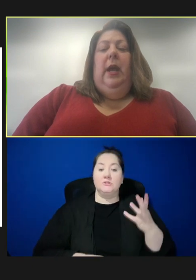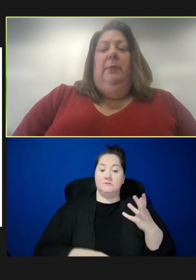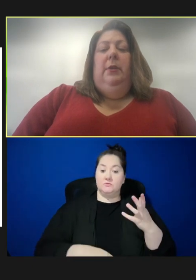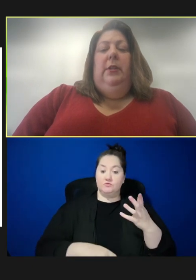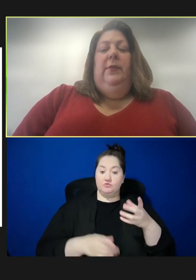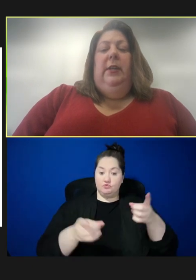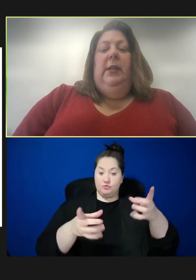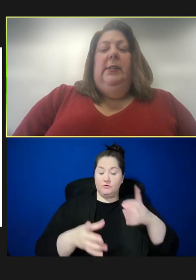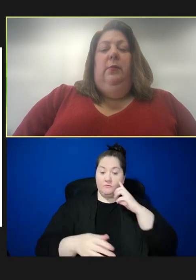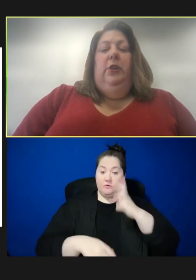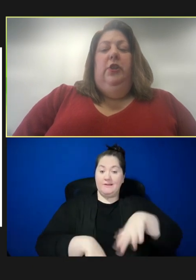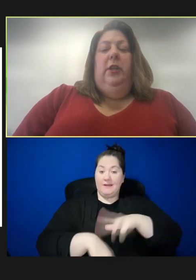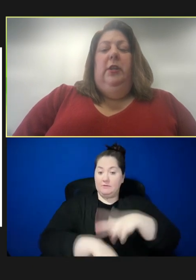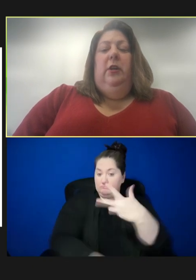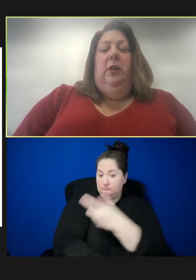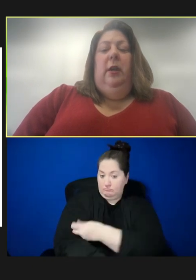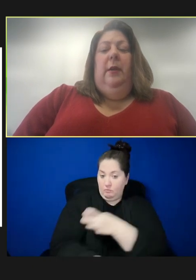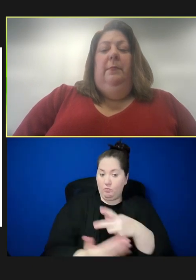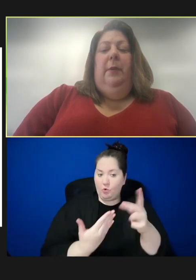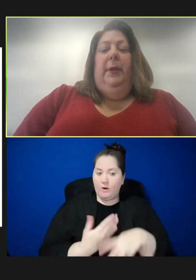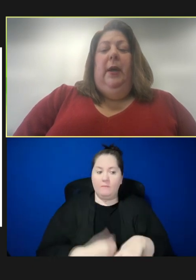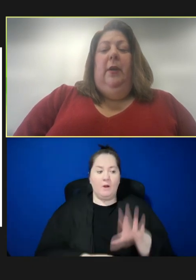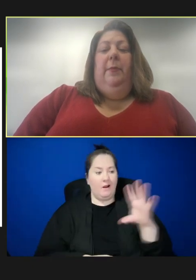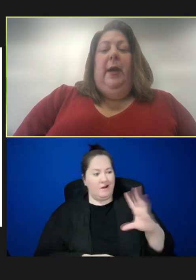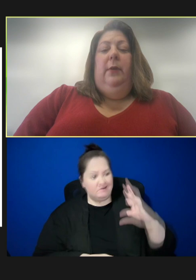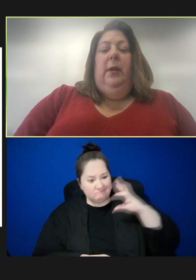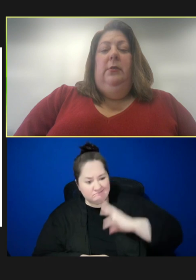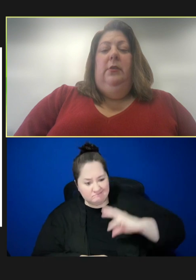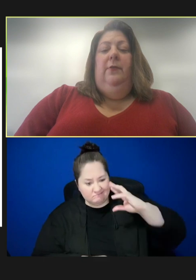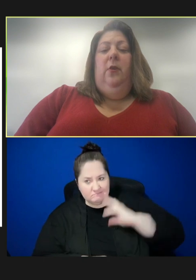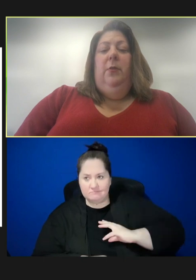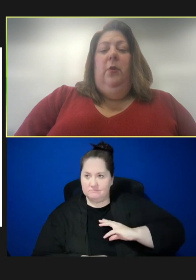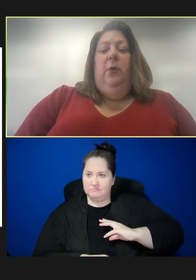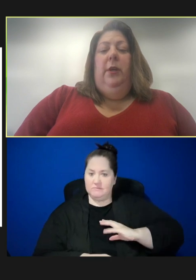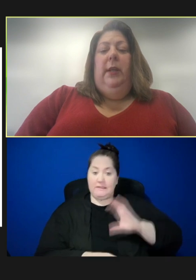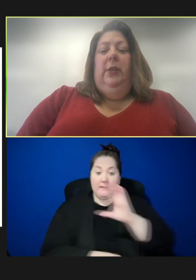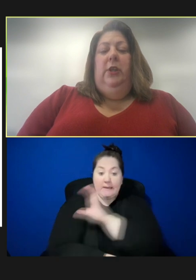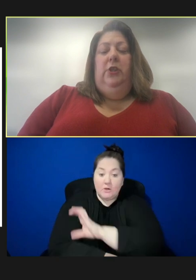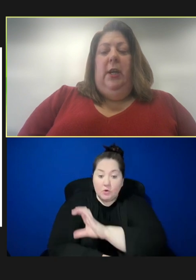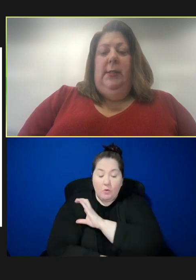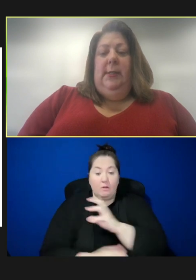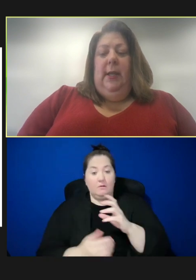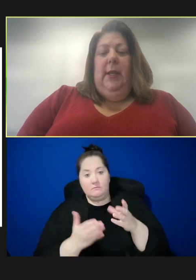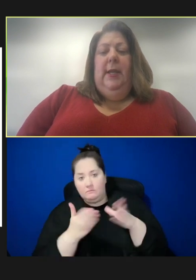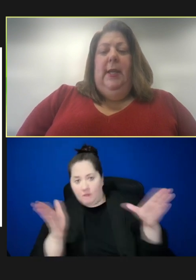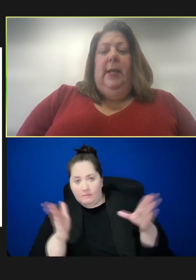Admiral Levine has a rich clinical and public health background to inform her work at HHS. And